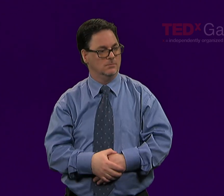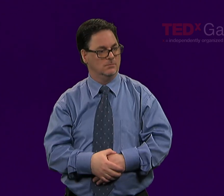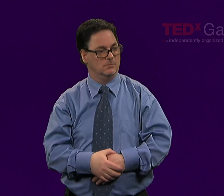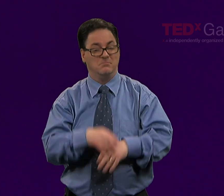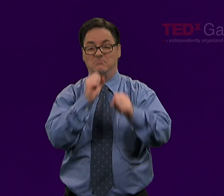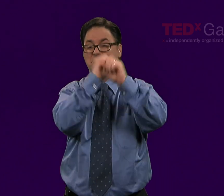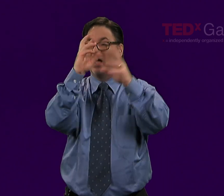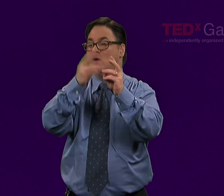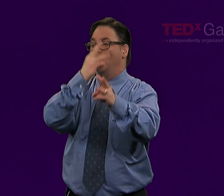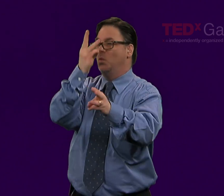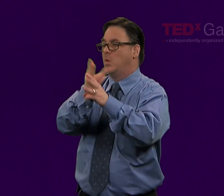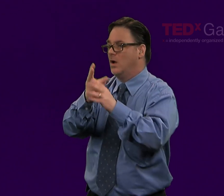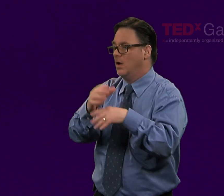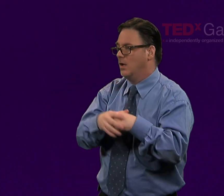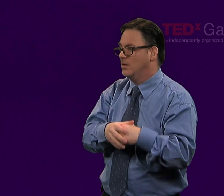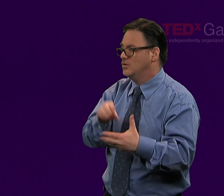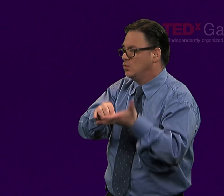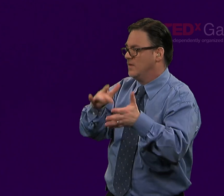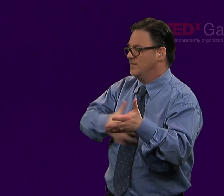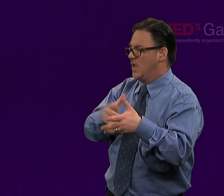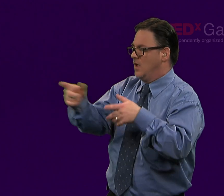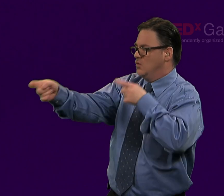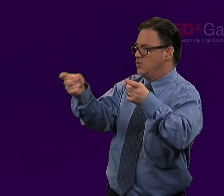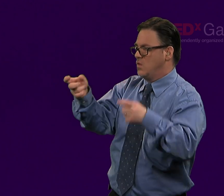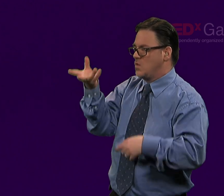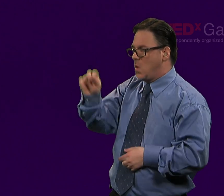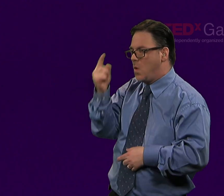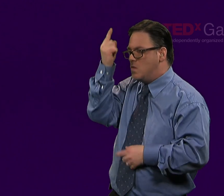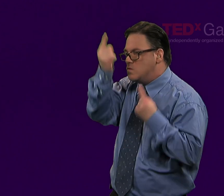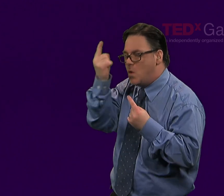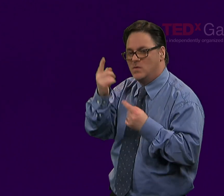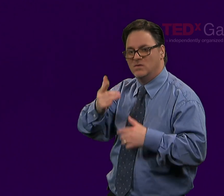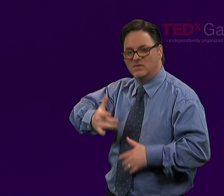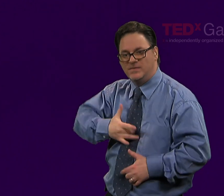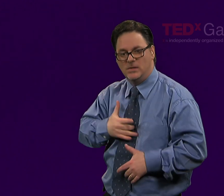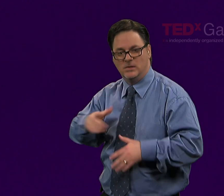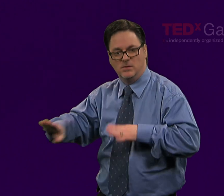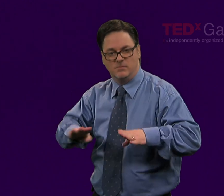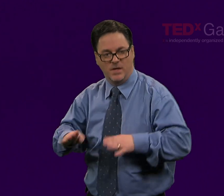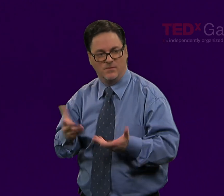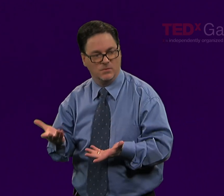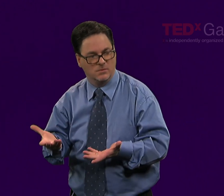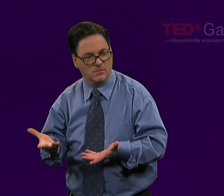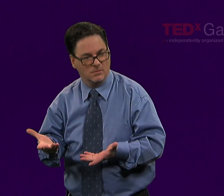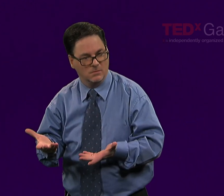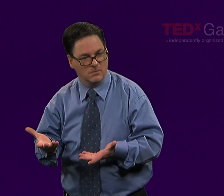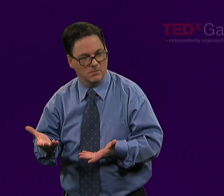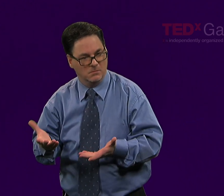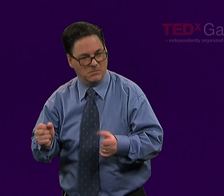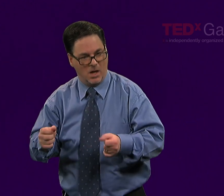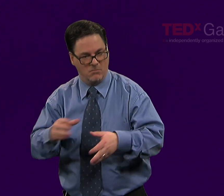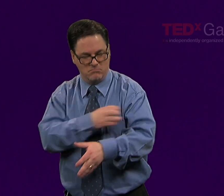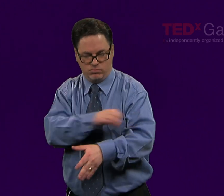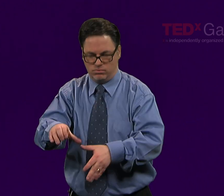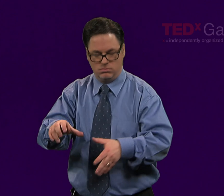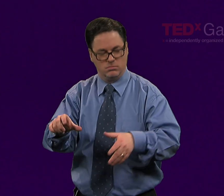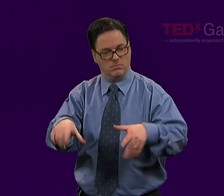They'll be more efficient, more in control of their own thoughts behaviors, and feelings, and they'll have much greater ownership.